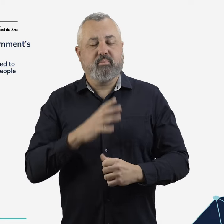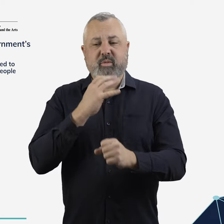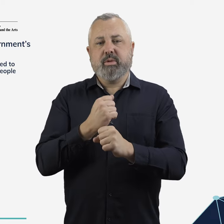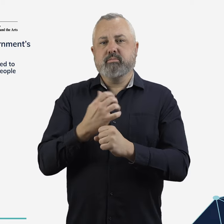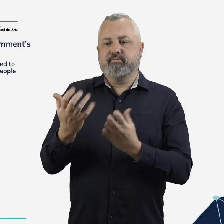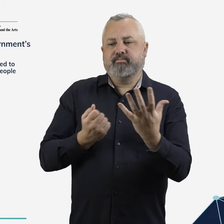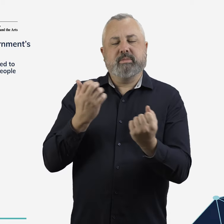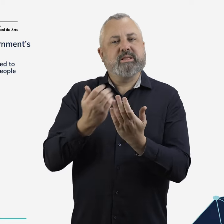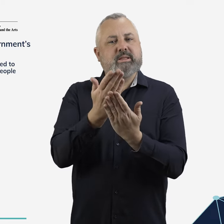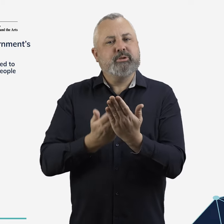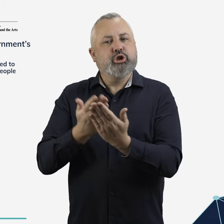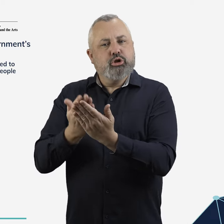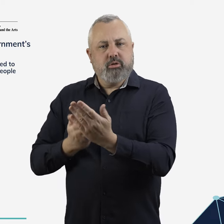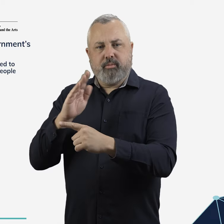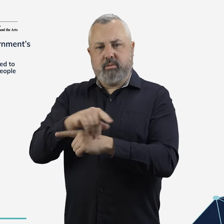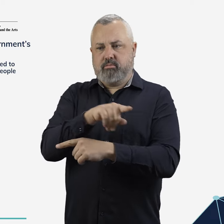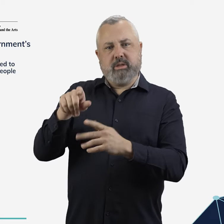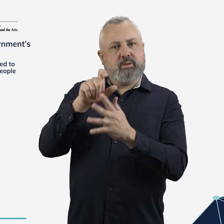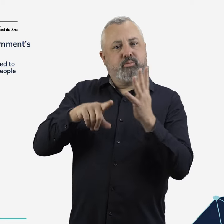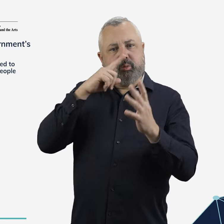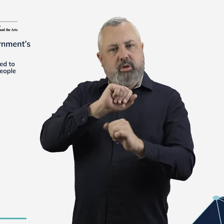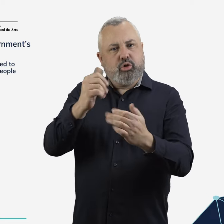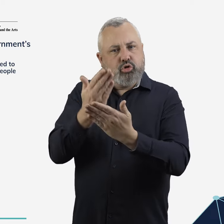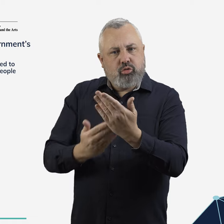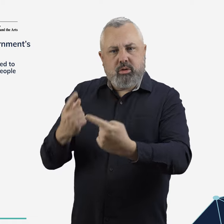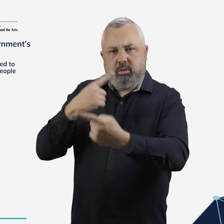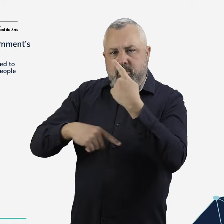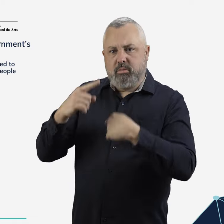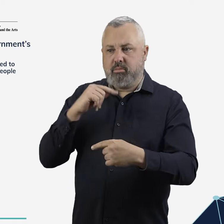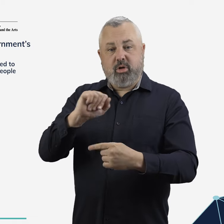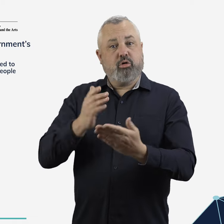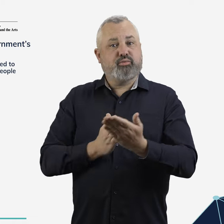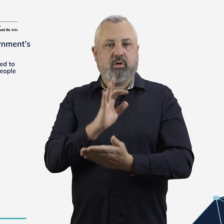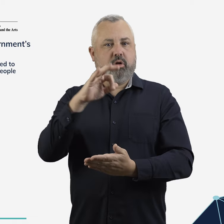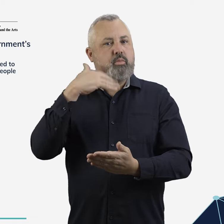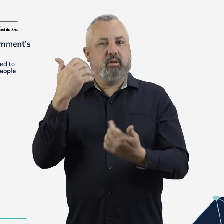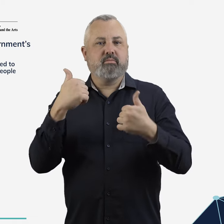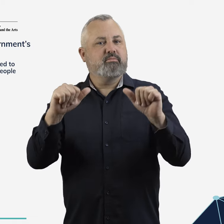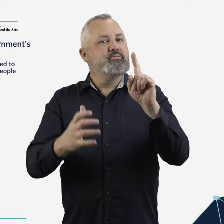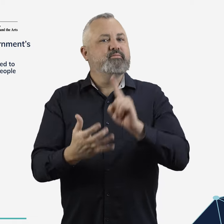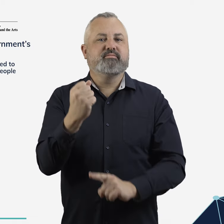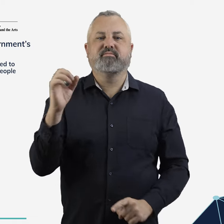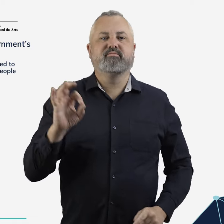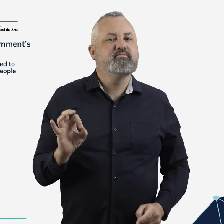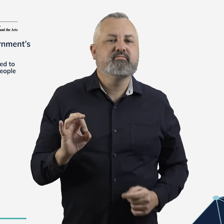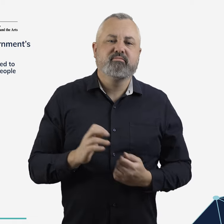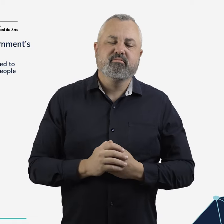However, submissions to the Aviation White Paper described a range of situations where these rights have not been upheld.